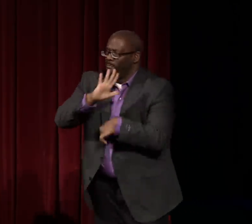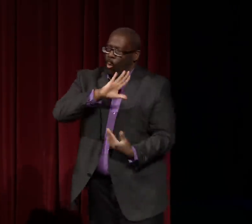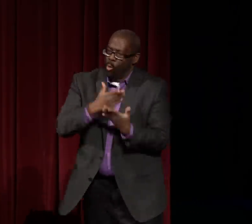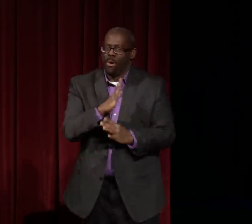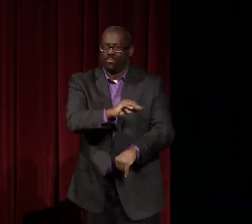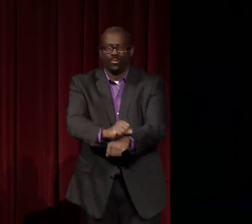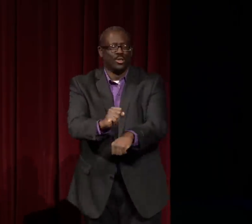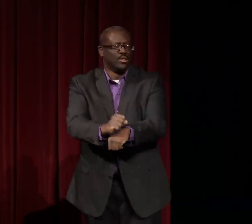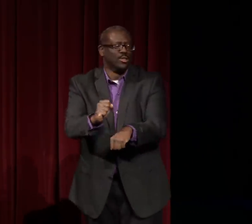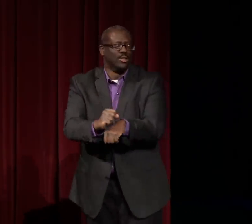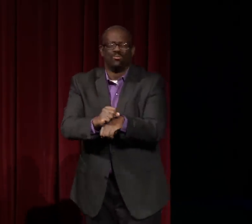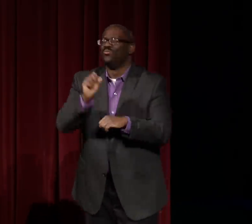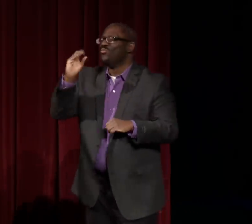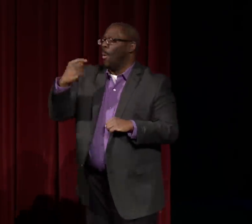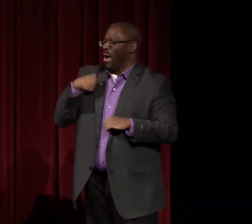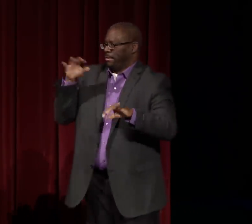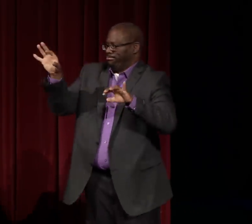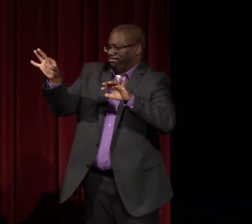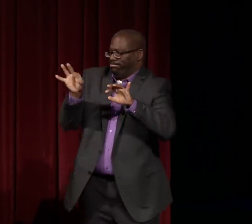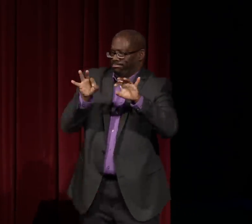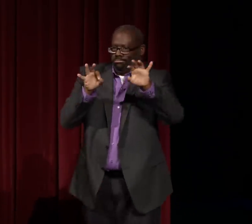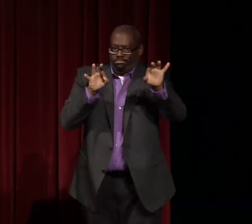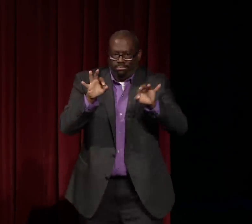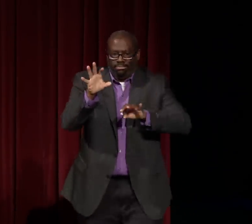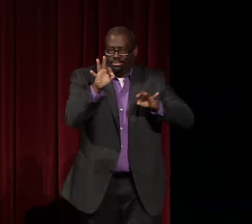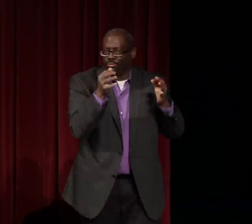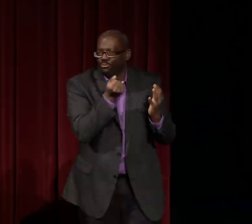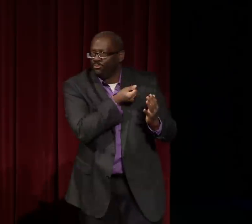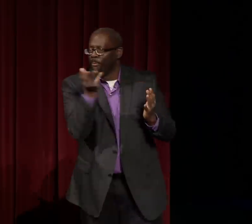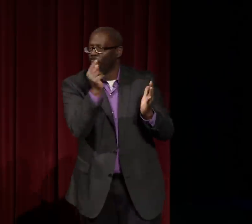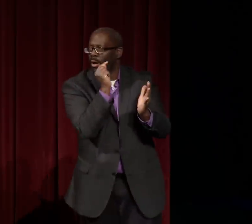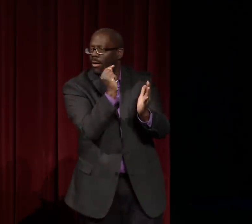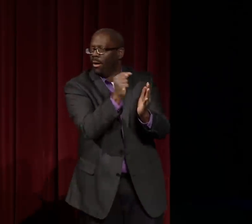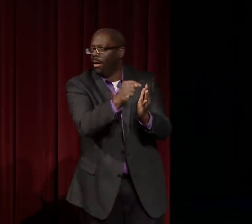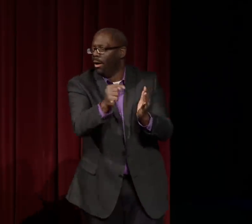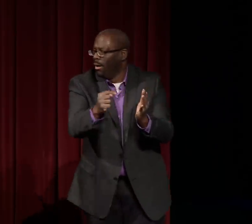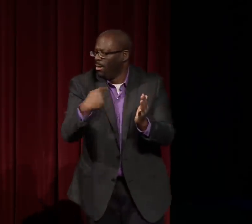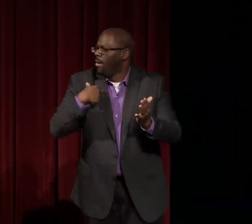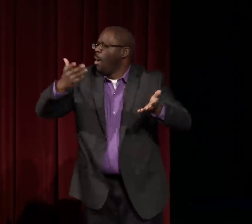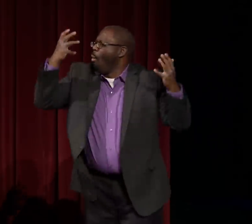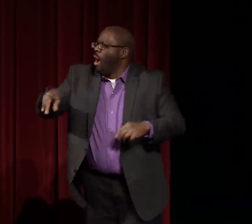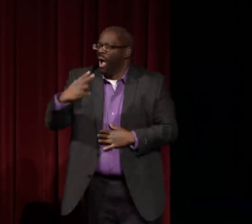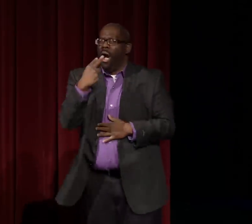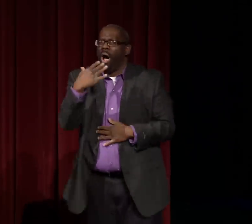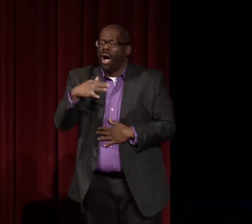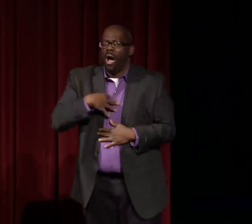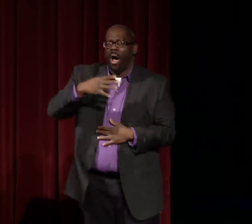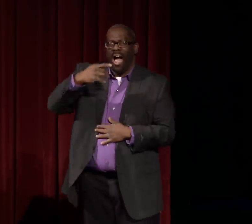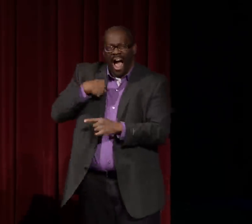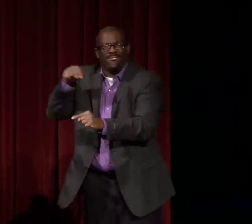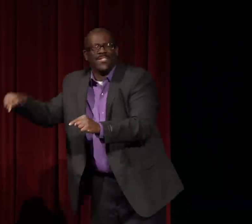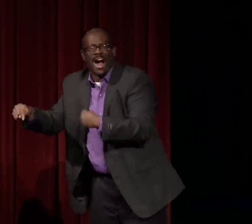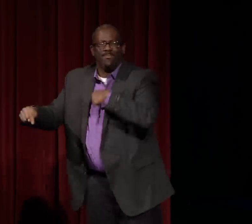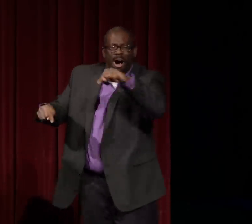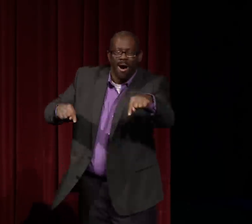We don't talk about her enough. We have only superficially been able to really examine her work.